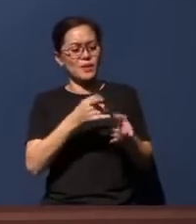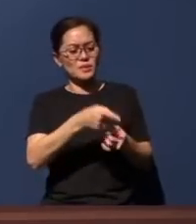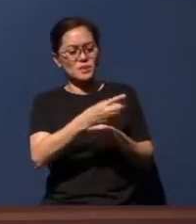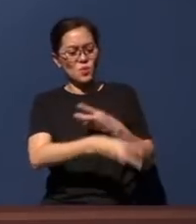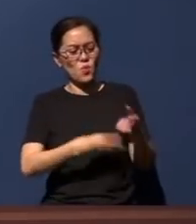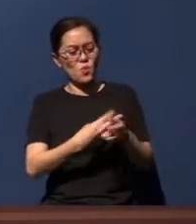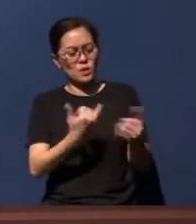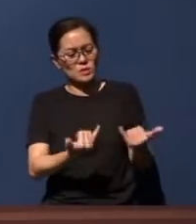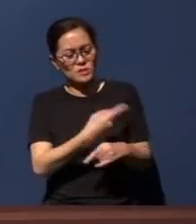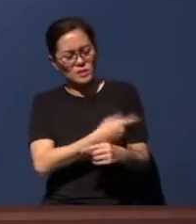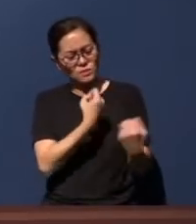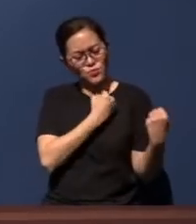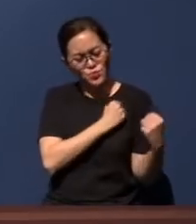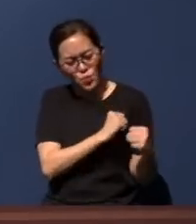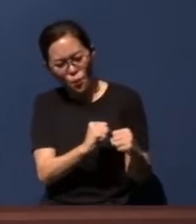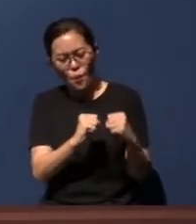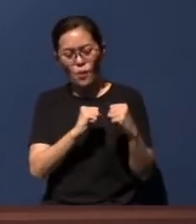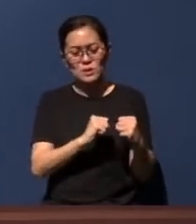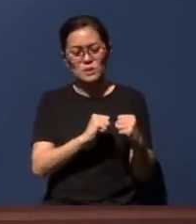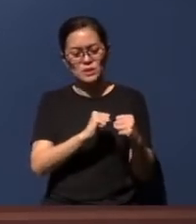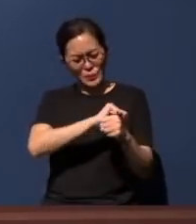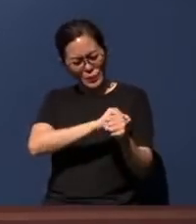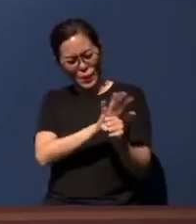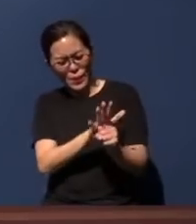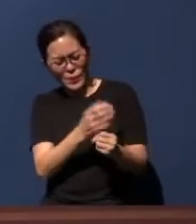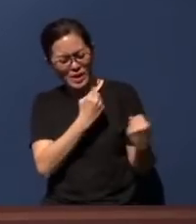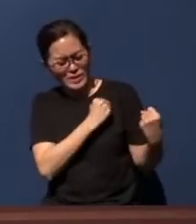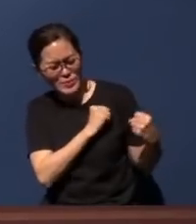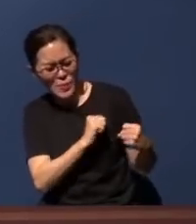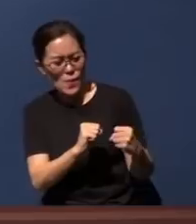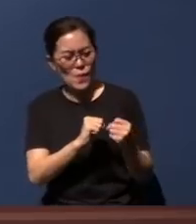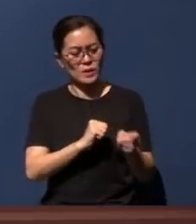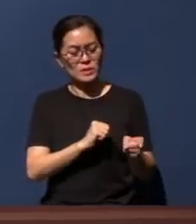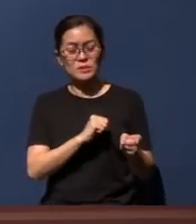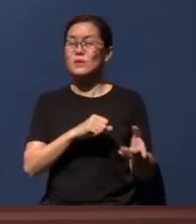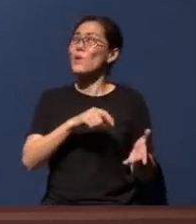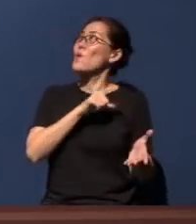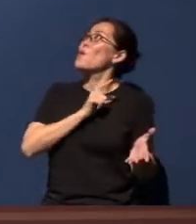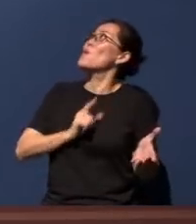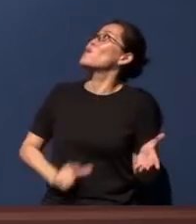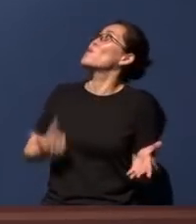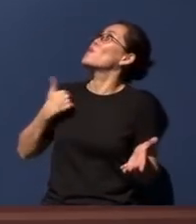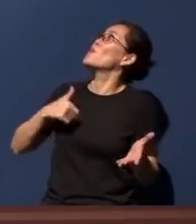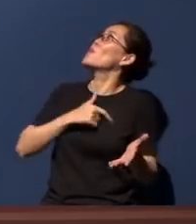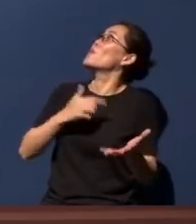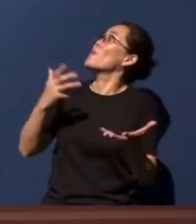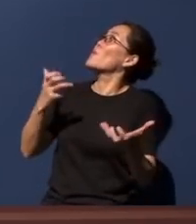struggling in the COVID situation. And Lord, therefore, we want to pray for Your healing